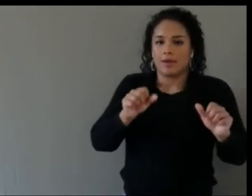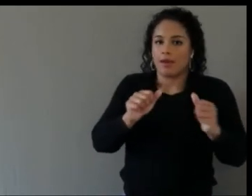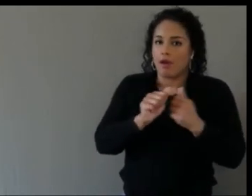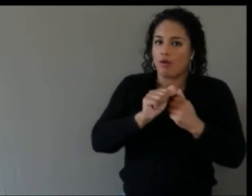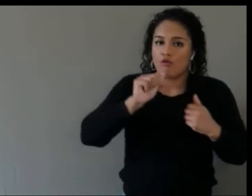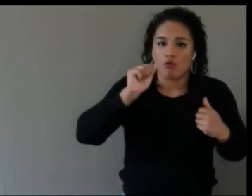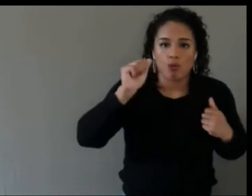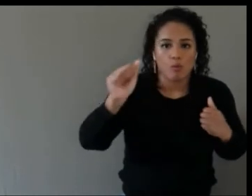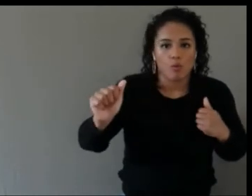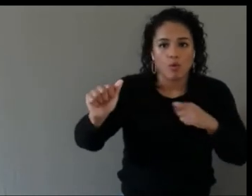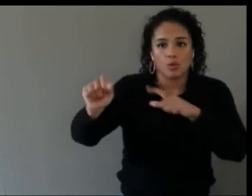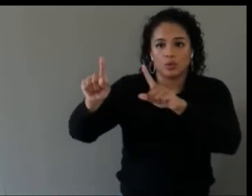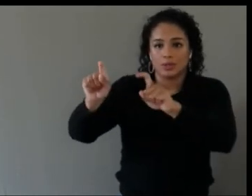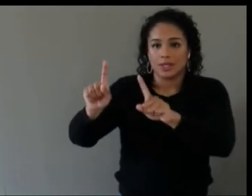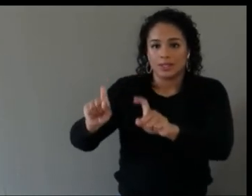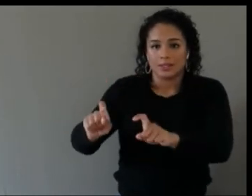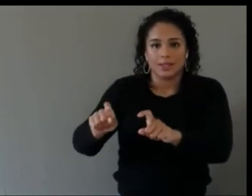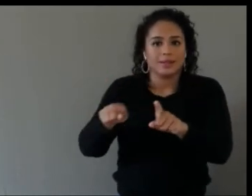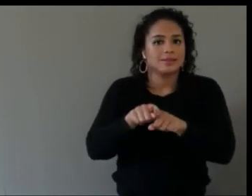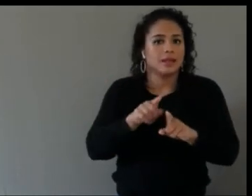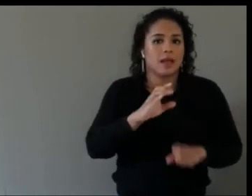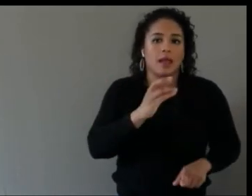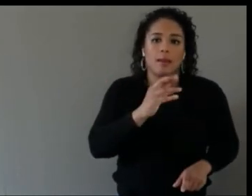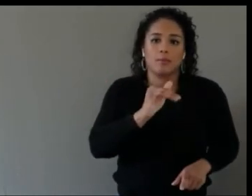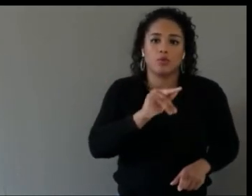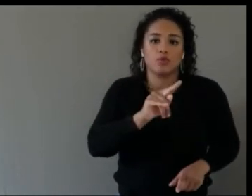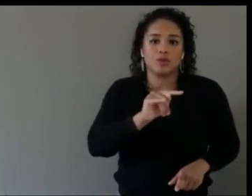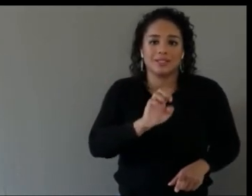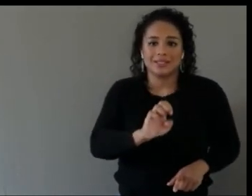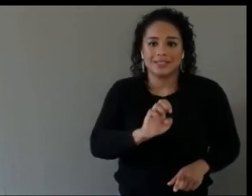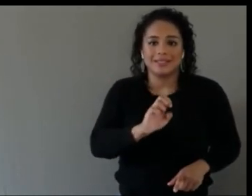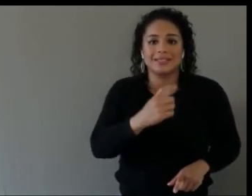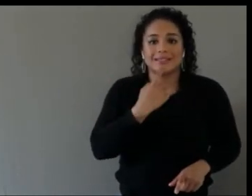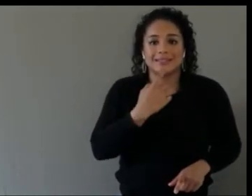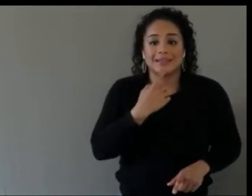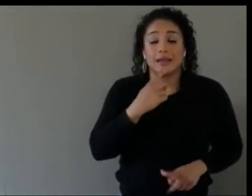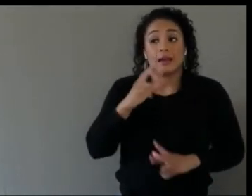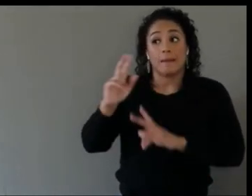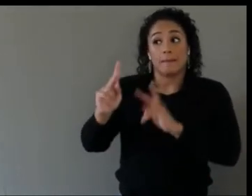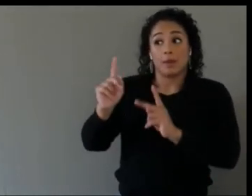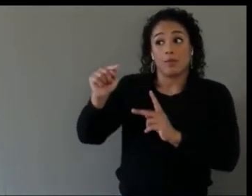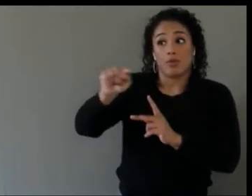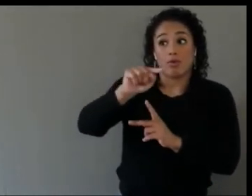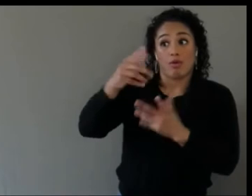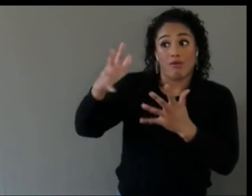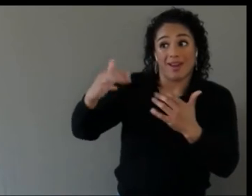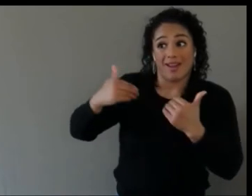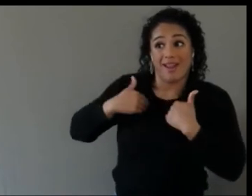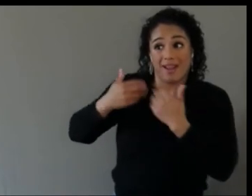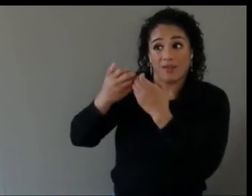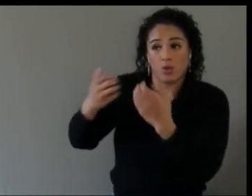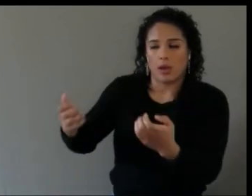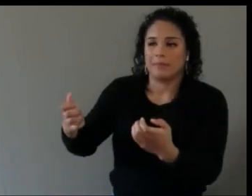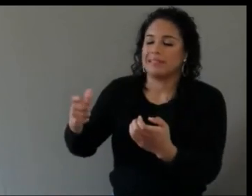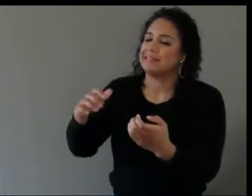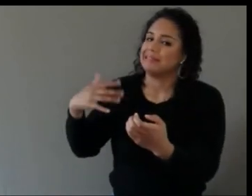said, with people who only have the equipment, you know, it's sort of narrows your user base,